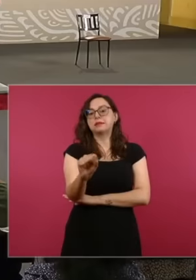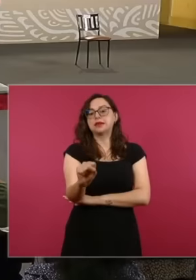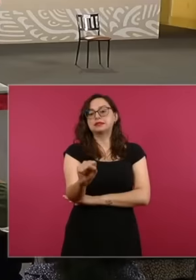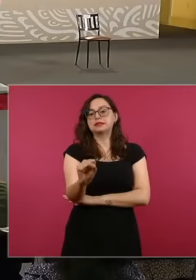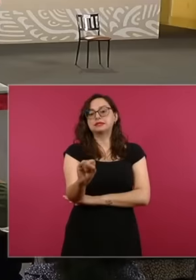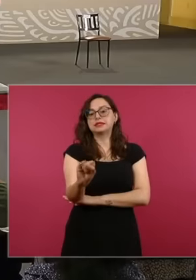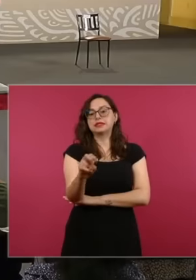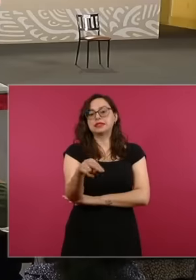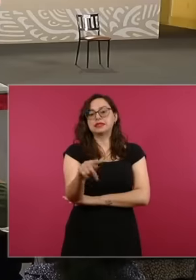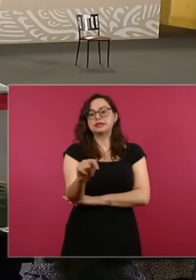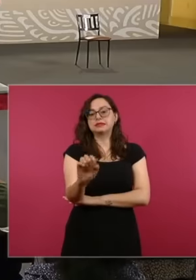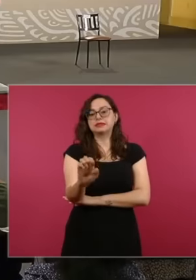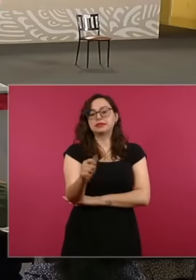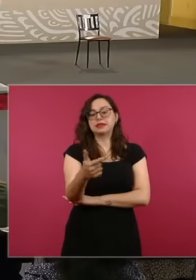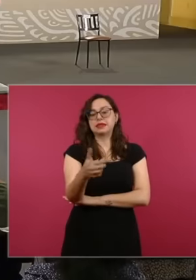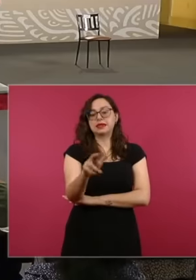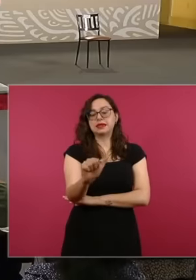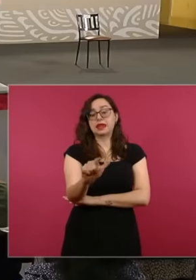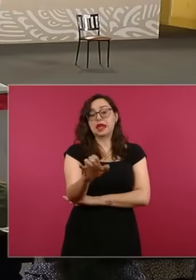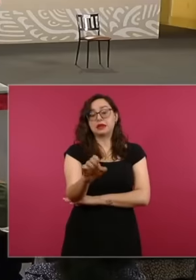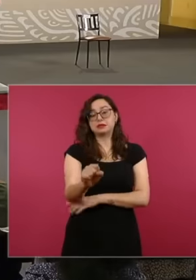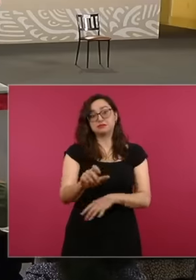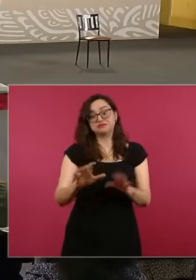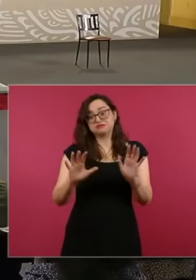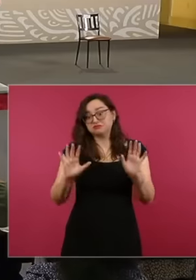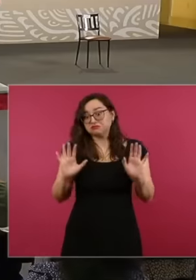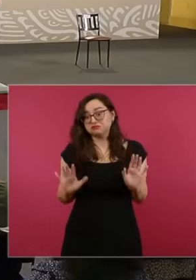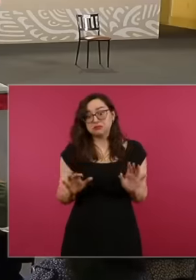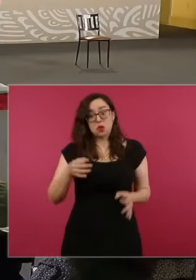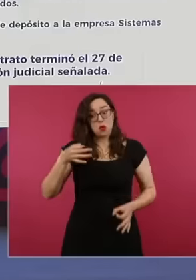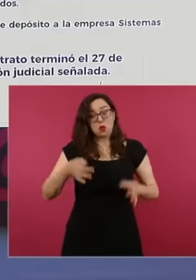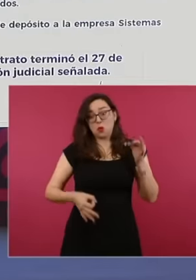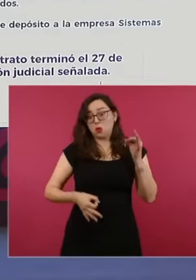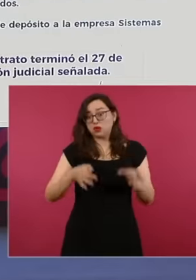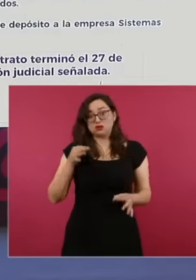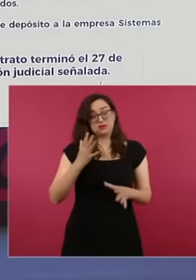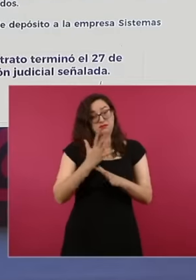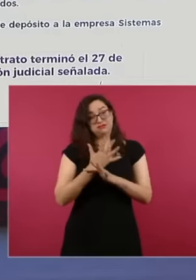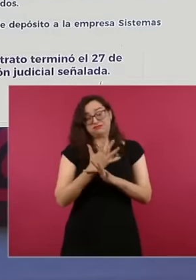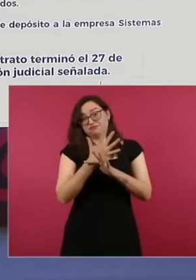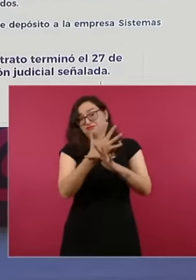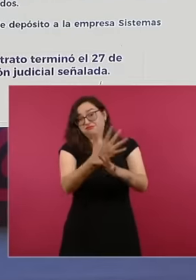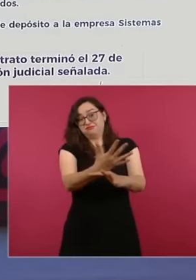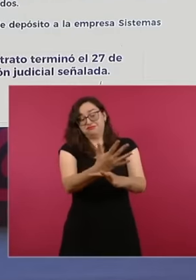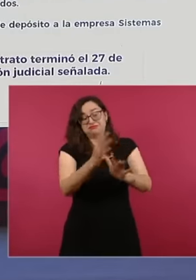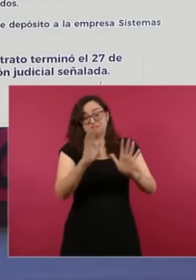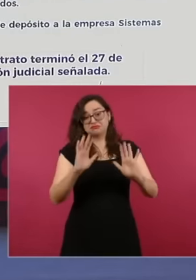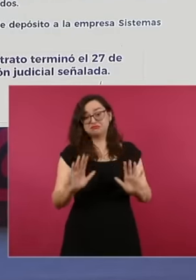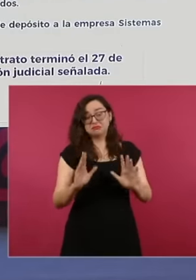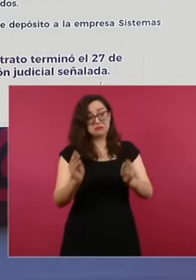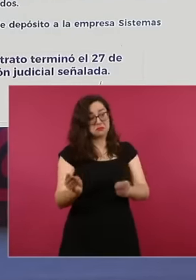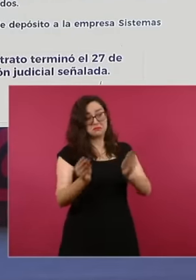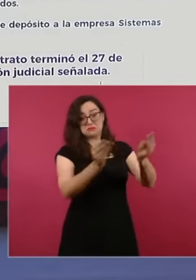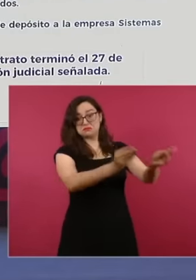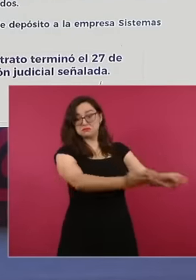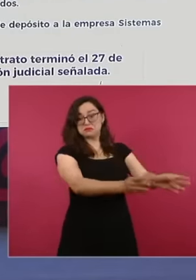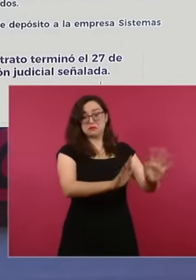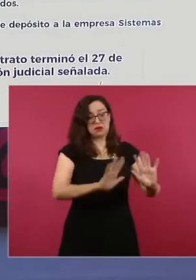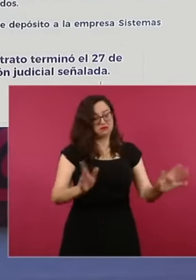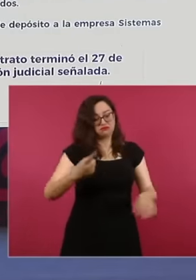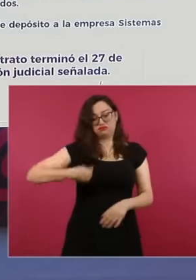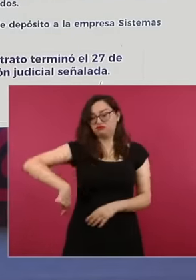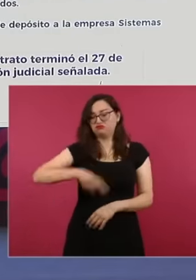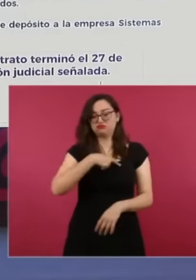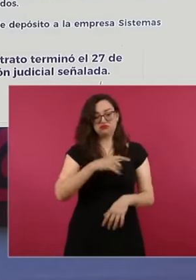This is a matter concluded for Pemex the contract ended in November 20 and the to